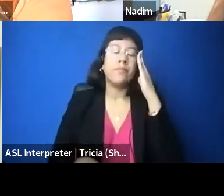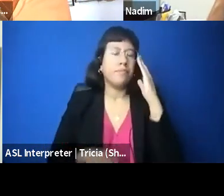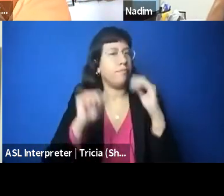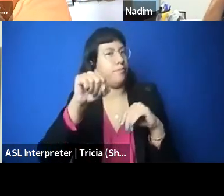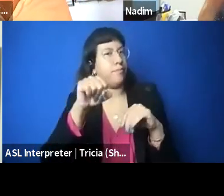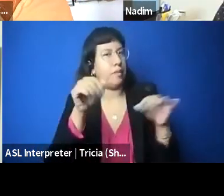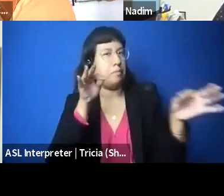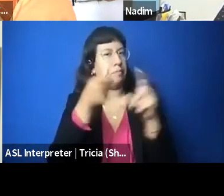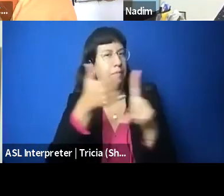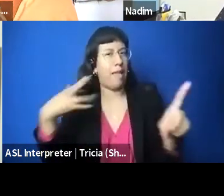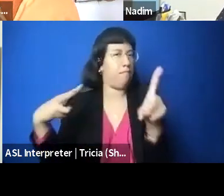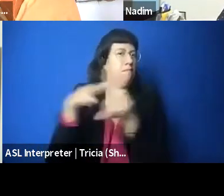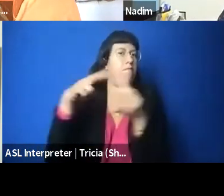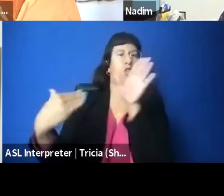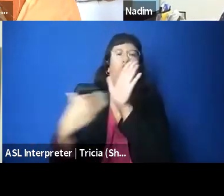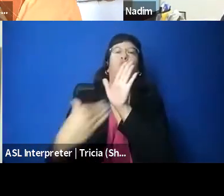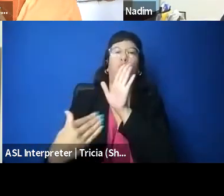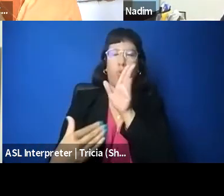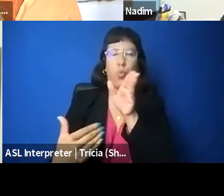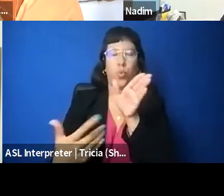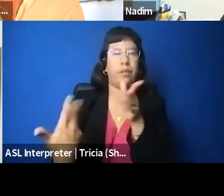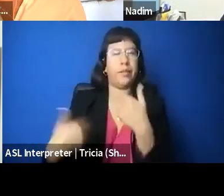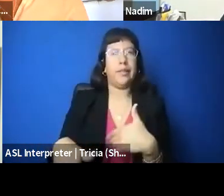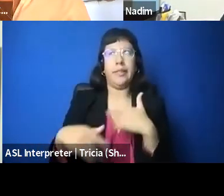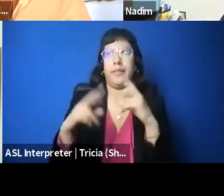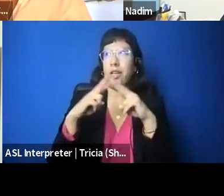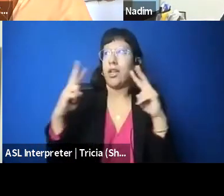'cause it's pretty emblematic of what one form